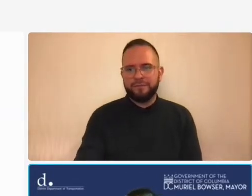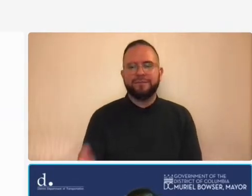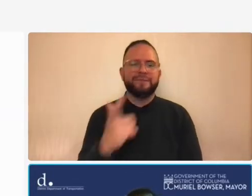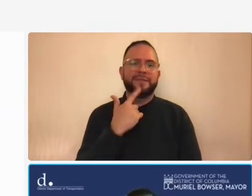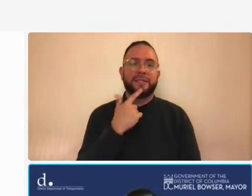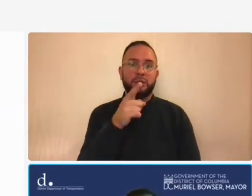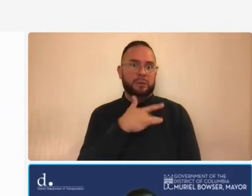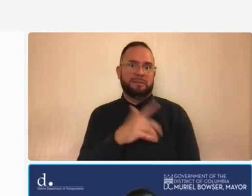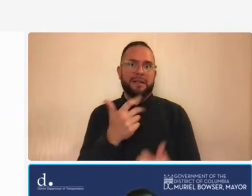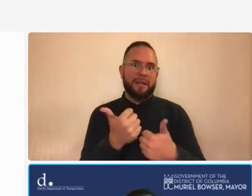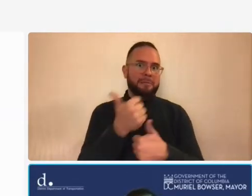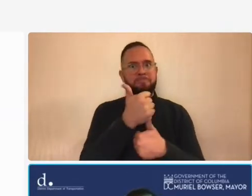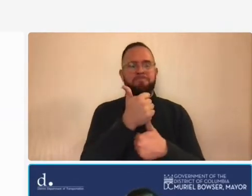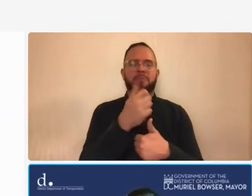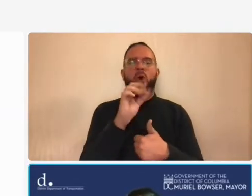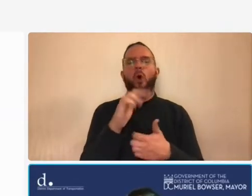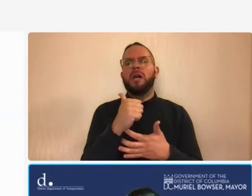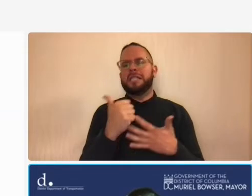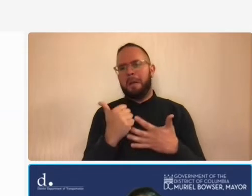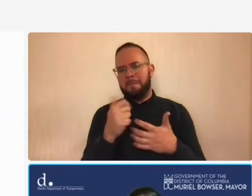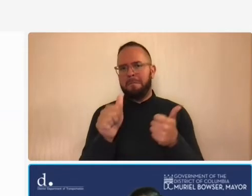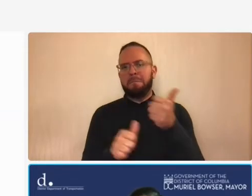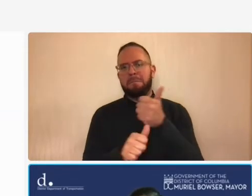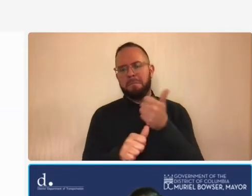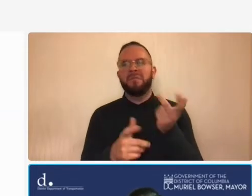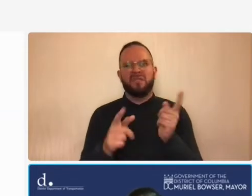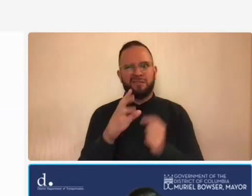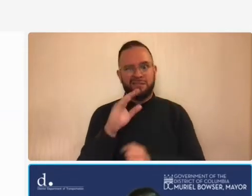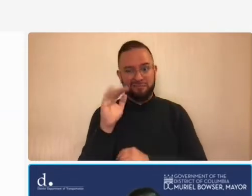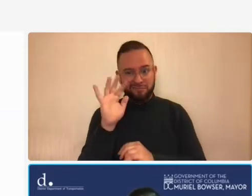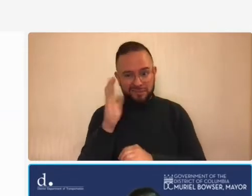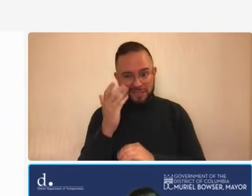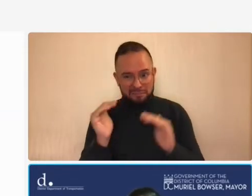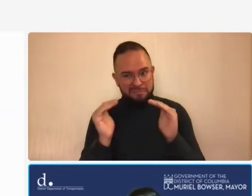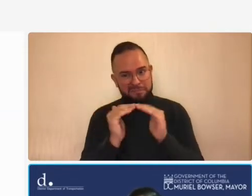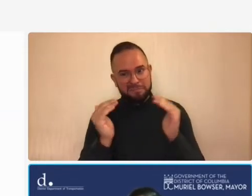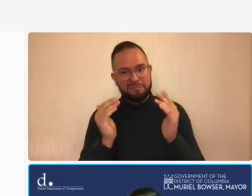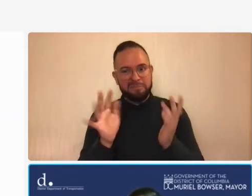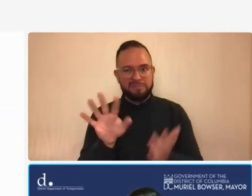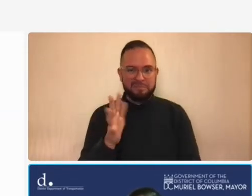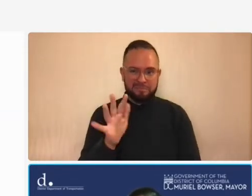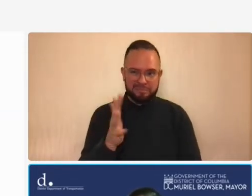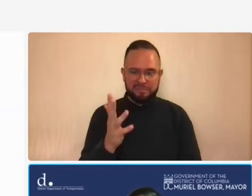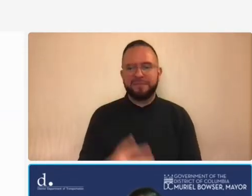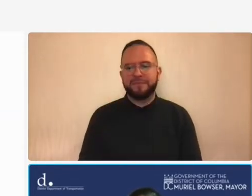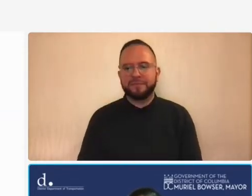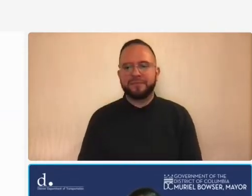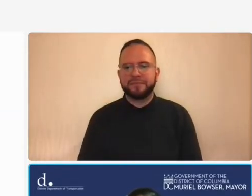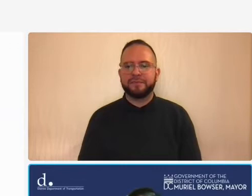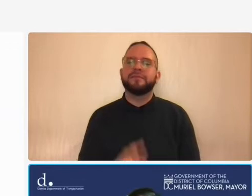sub and it was it was pretty evenly matched so so for the the people who answered it was